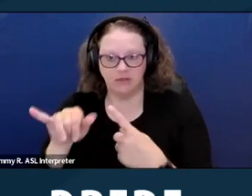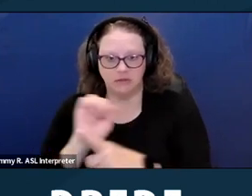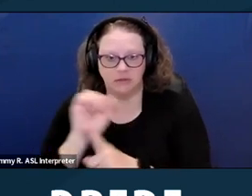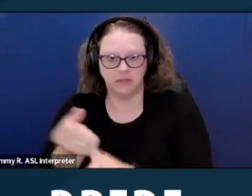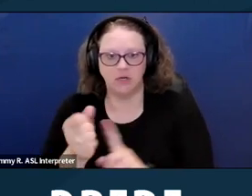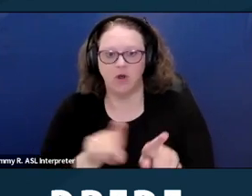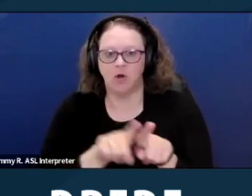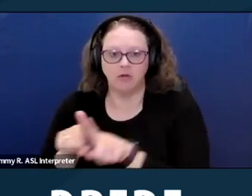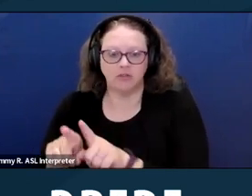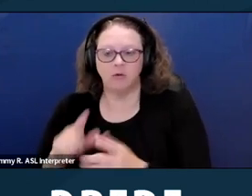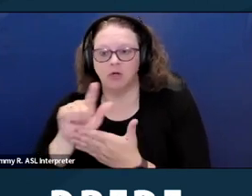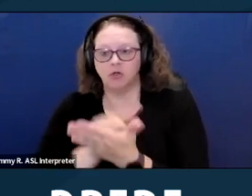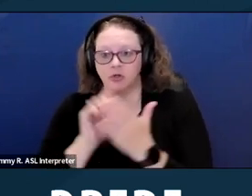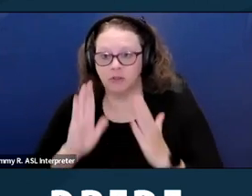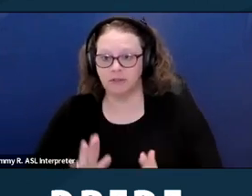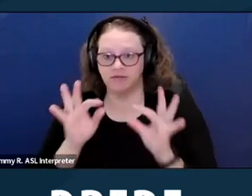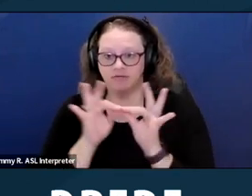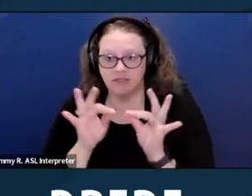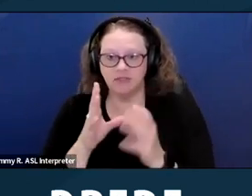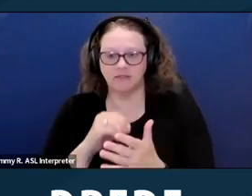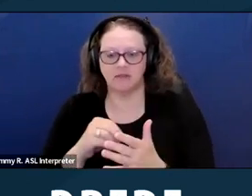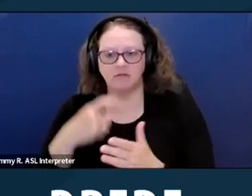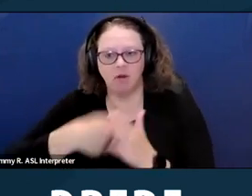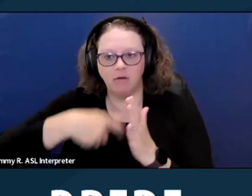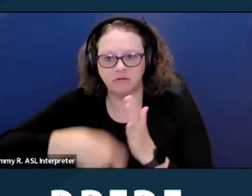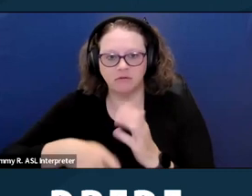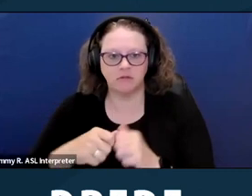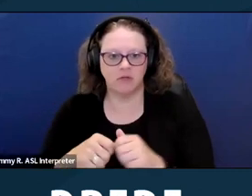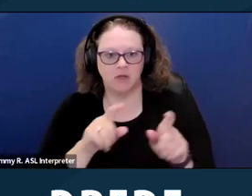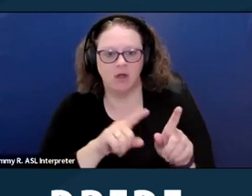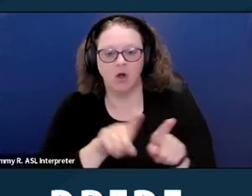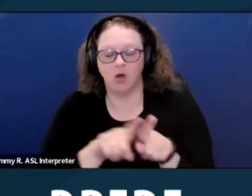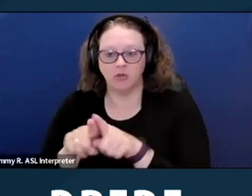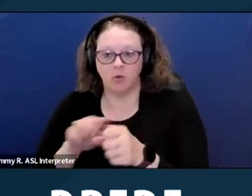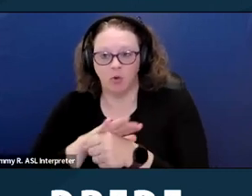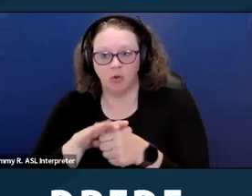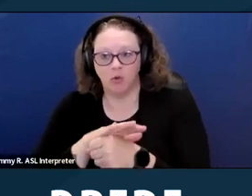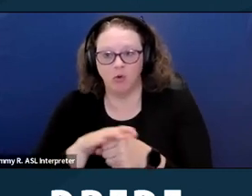Some of the local ordinances, and I highlighted a Los Angeles and San Diego here.